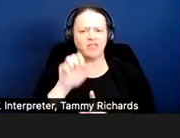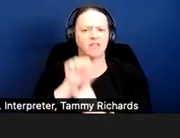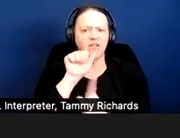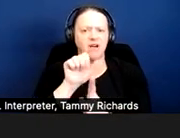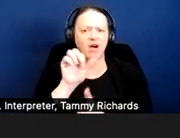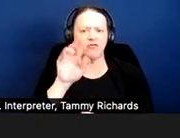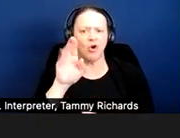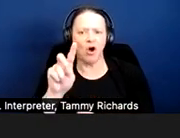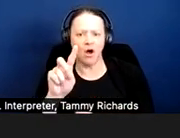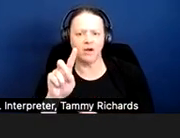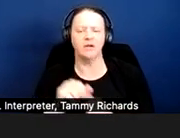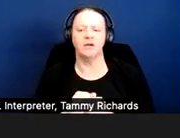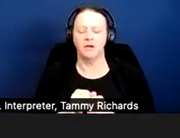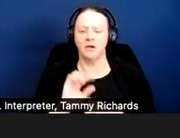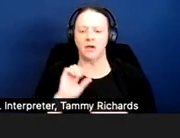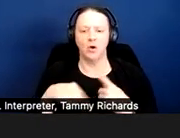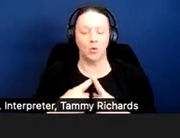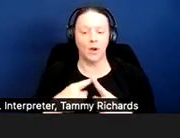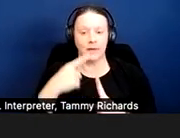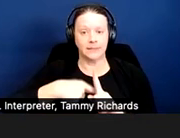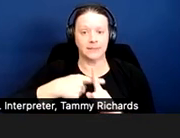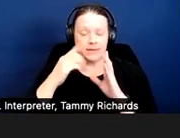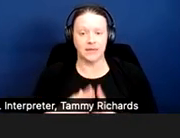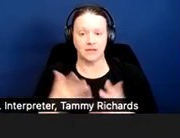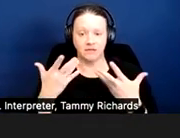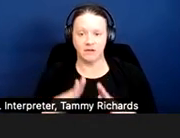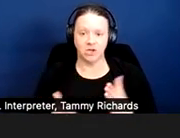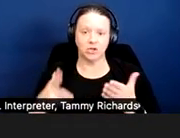an accommodation after a lease has been entered into.